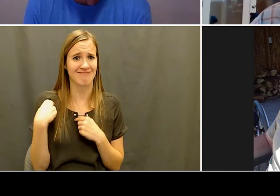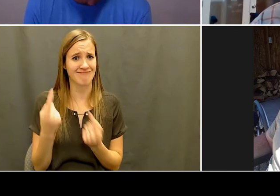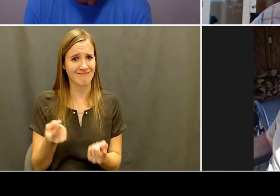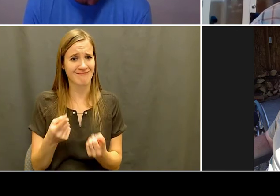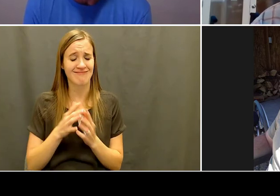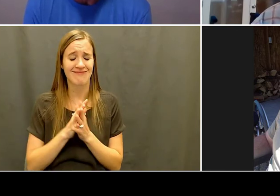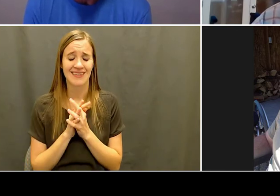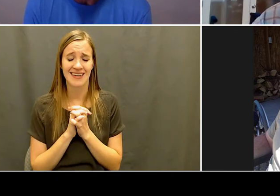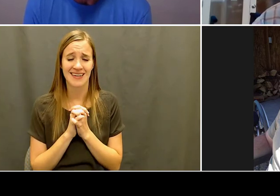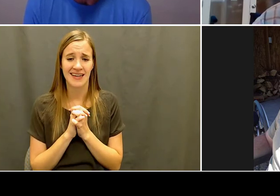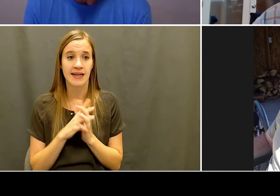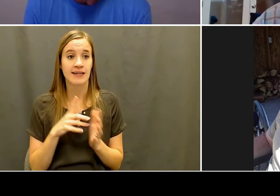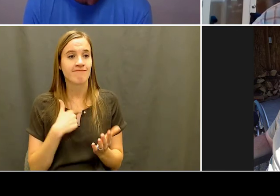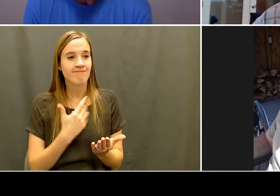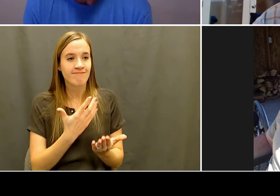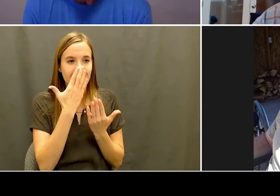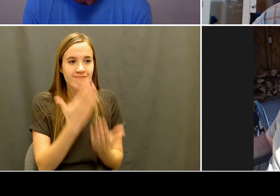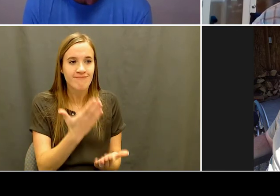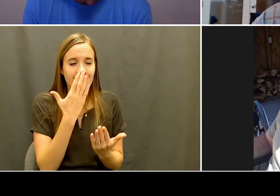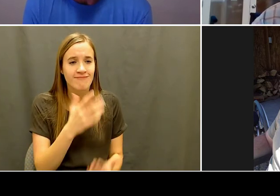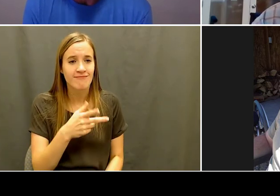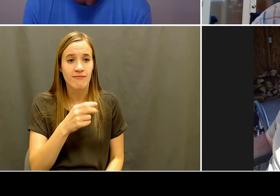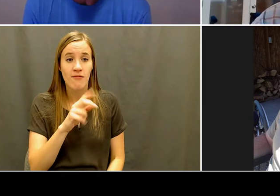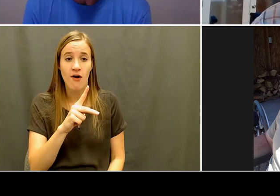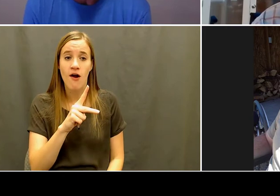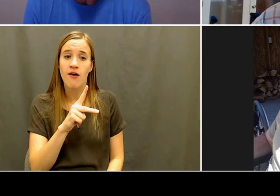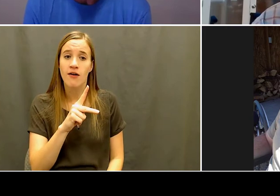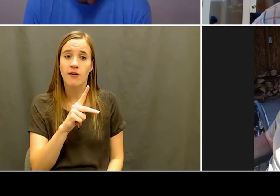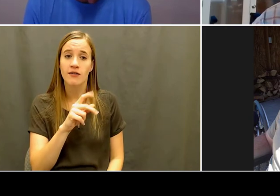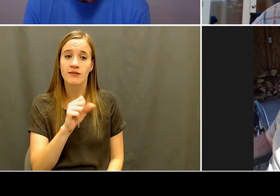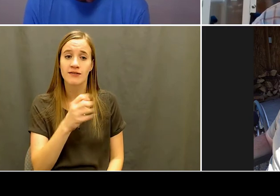have brought everything together. And along with the